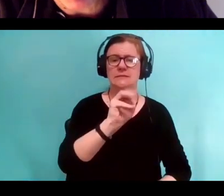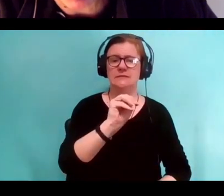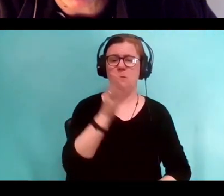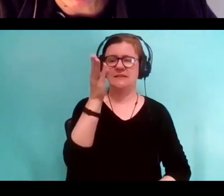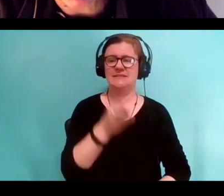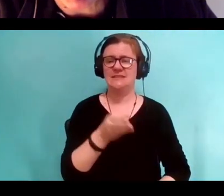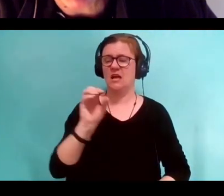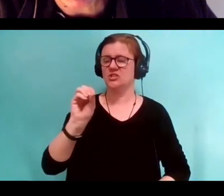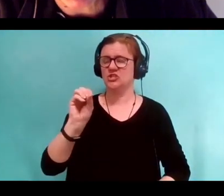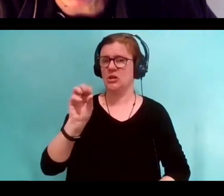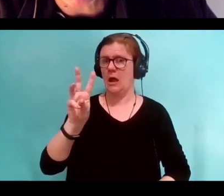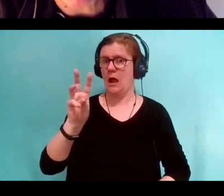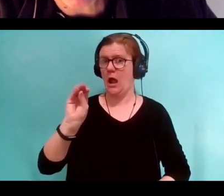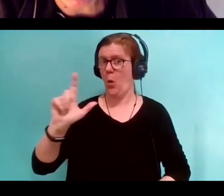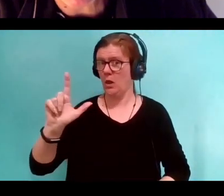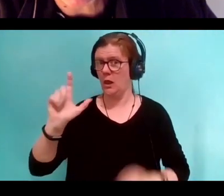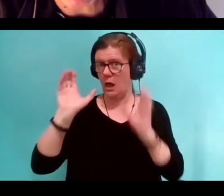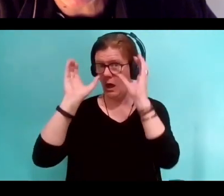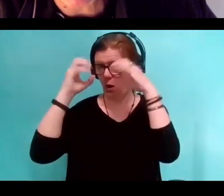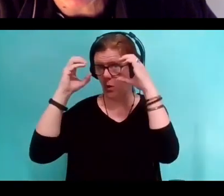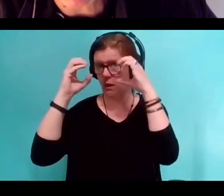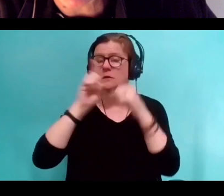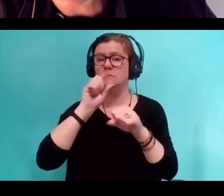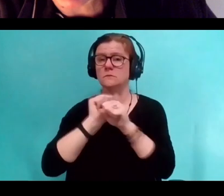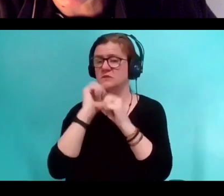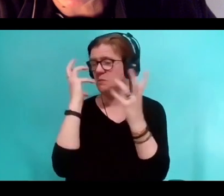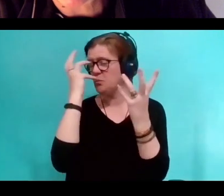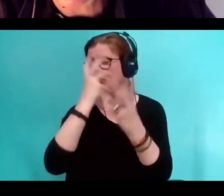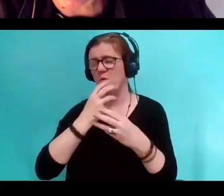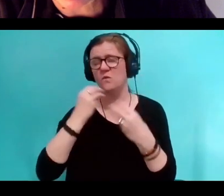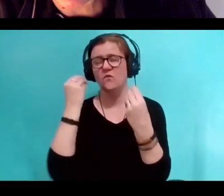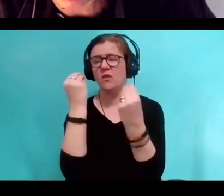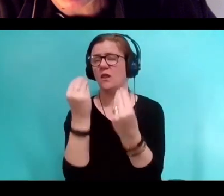because it is poignant and beautiful. It makes me think things I'm not,